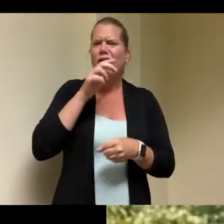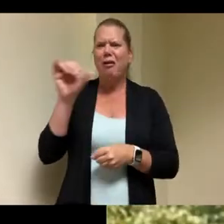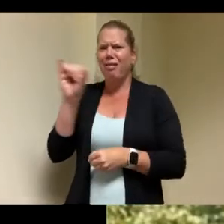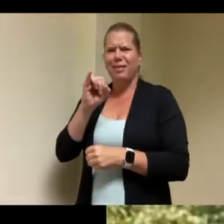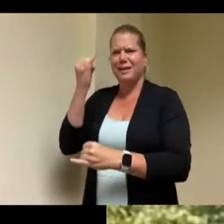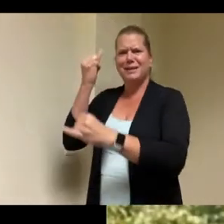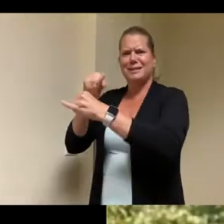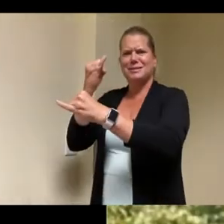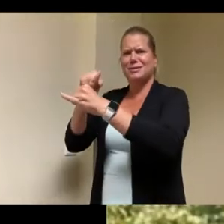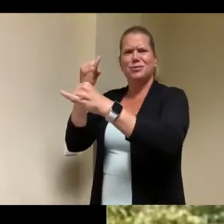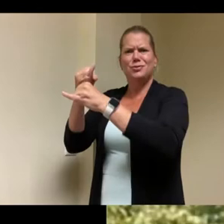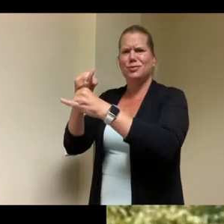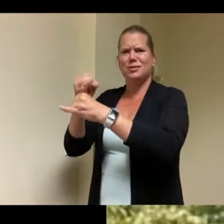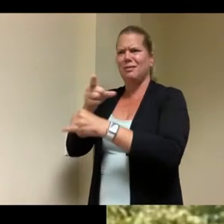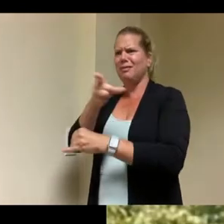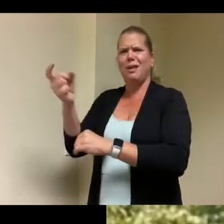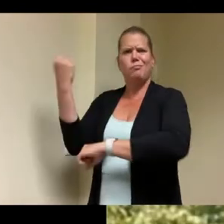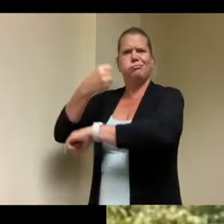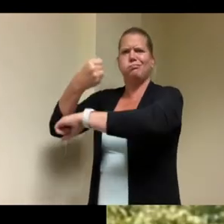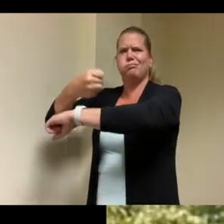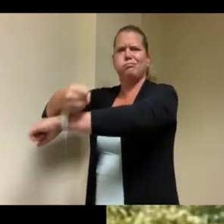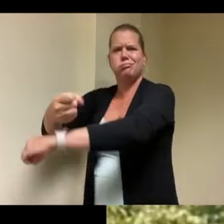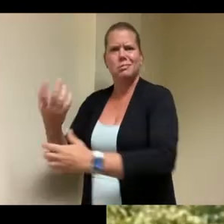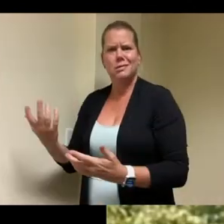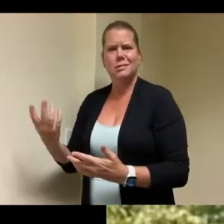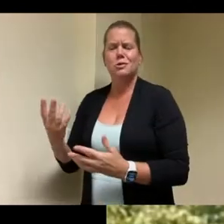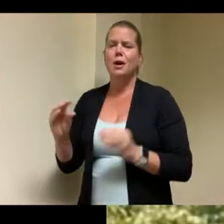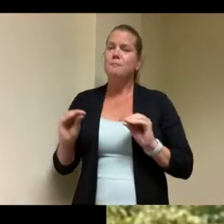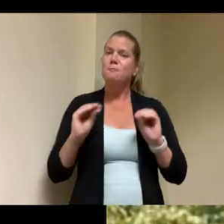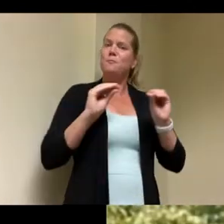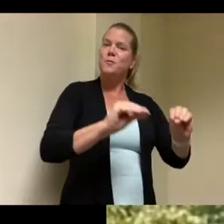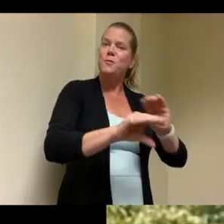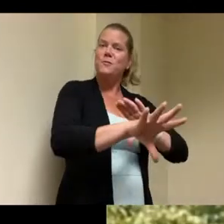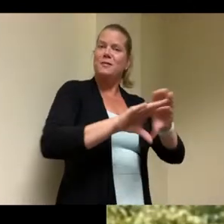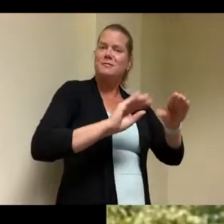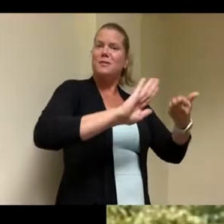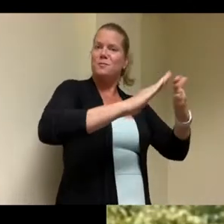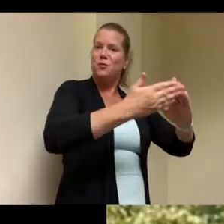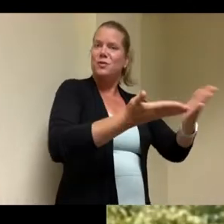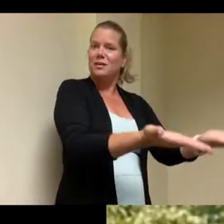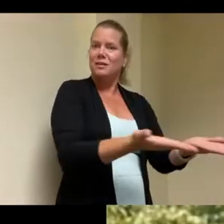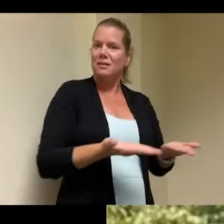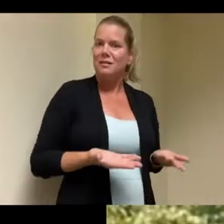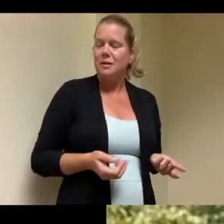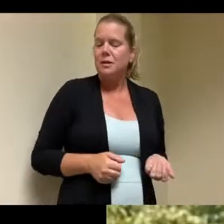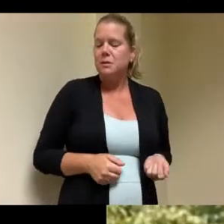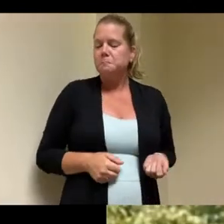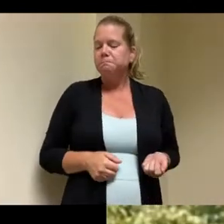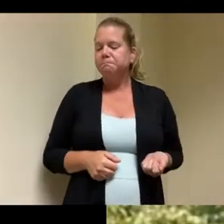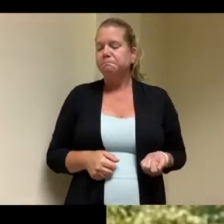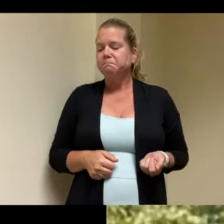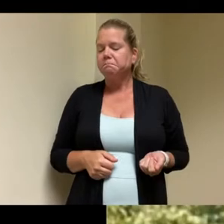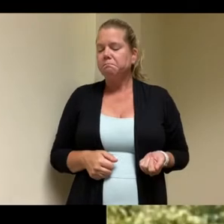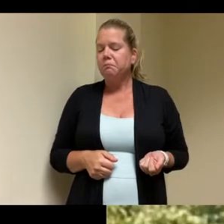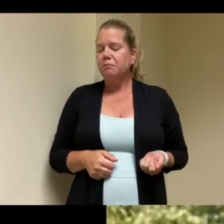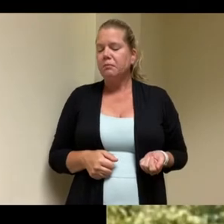welcomed but to fund those things it's expensive um you know you don't have the scale that you typically would like to see